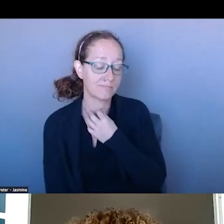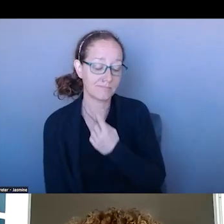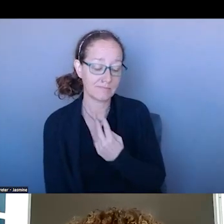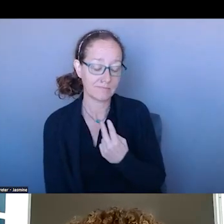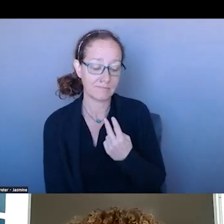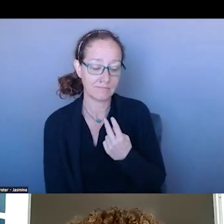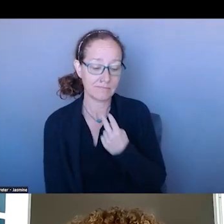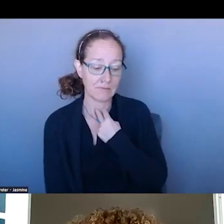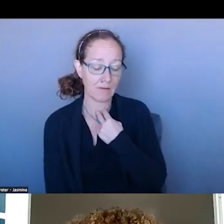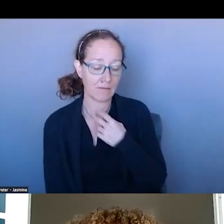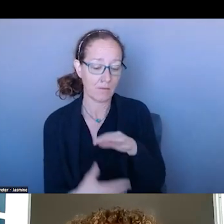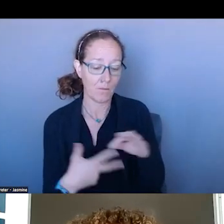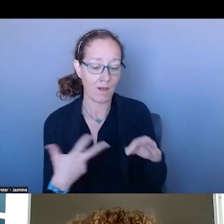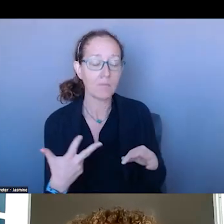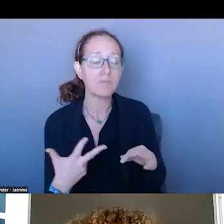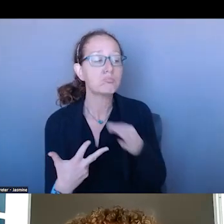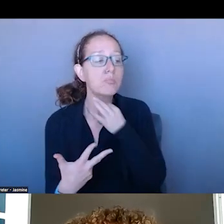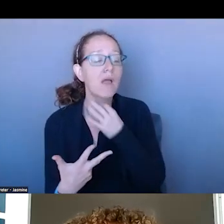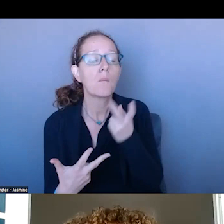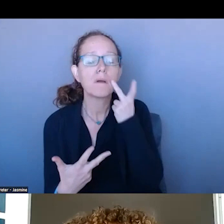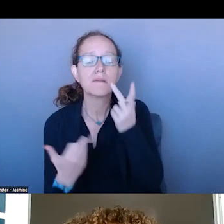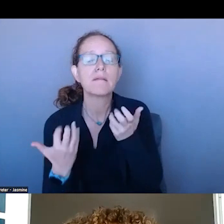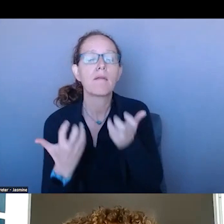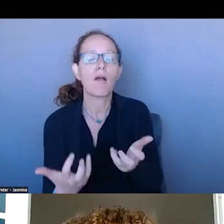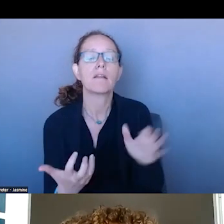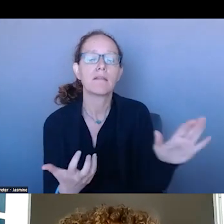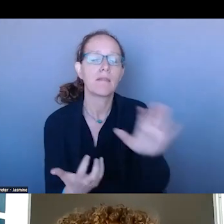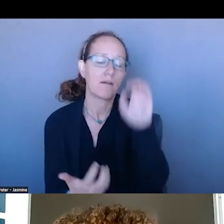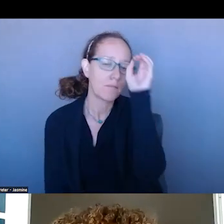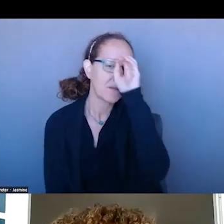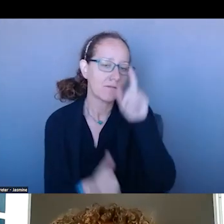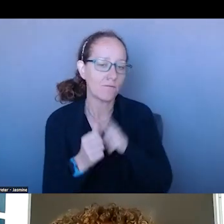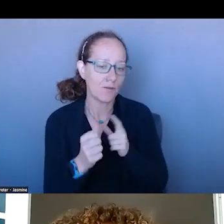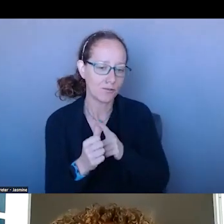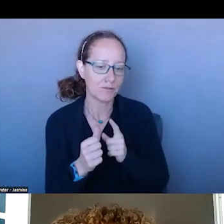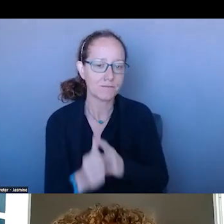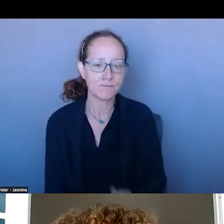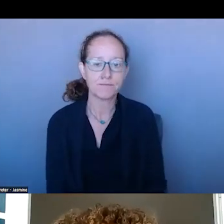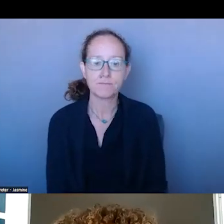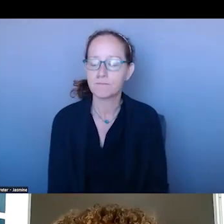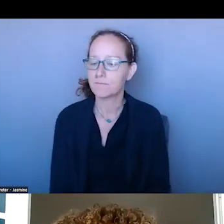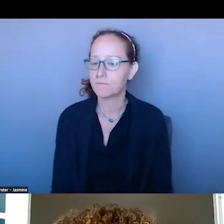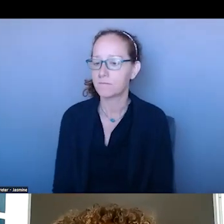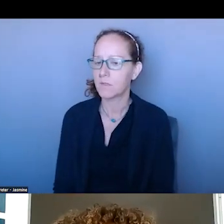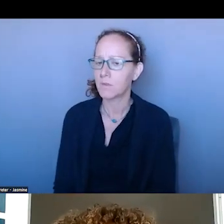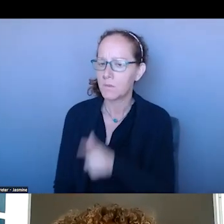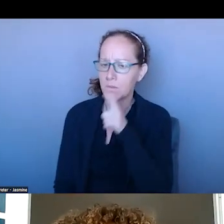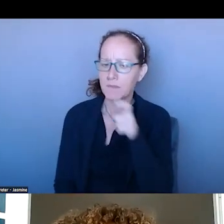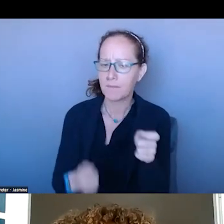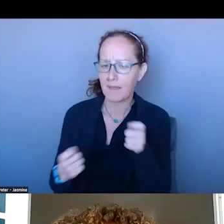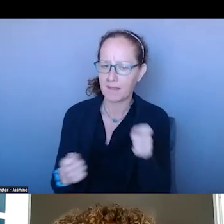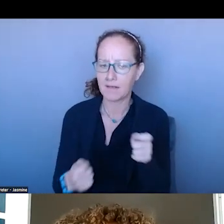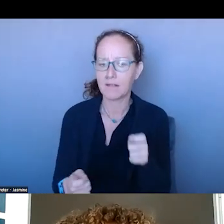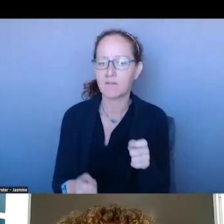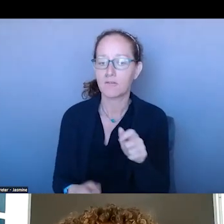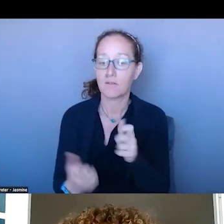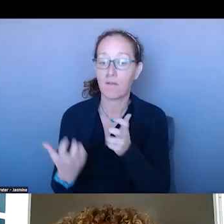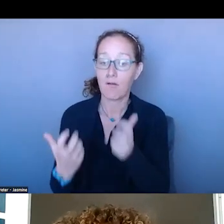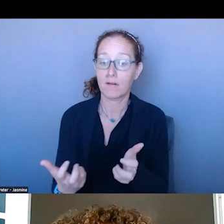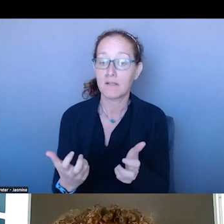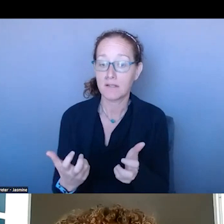AUDIENCE THINKS. >>: OKAY. HERE IS WHERE THE AUDIENCE IS.